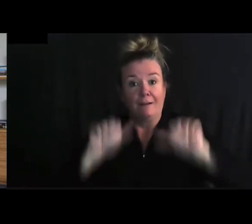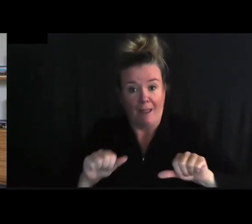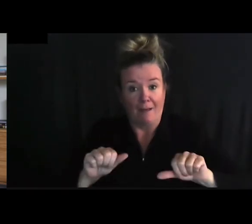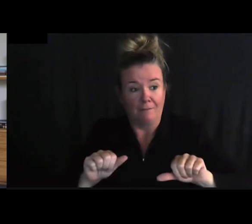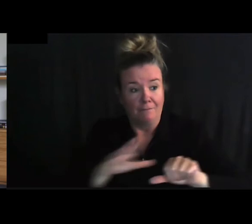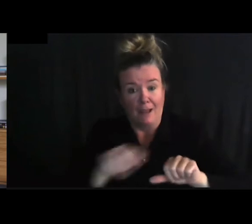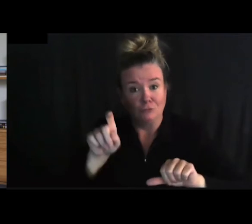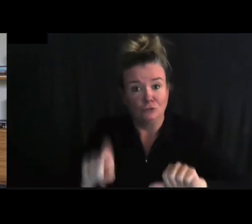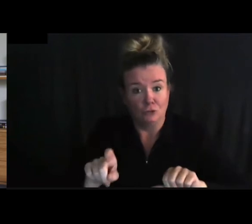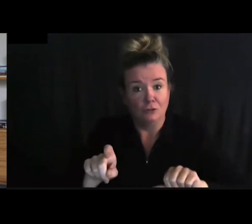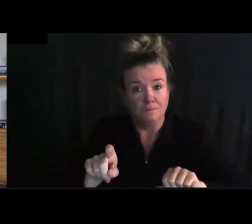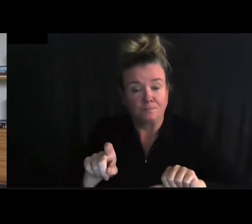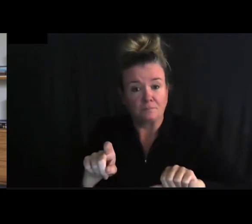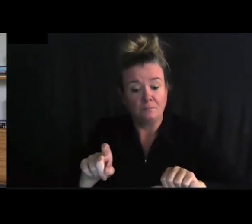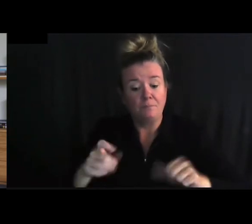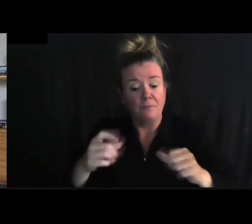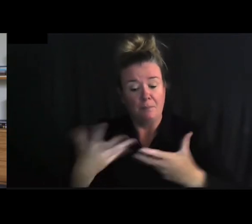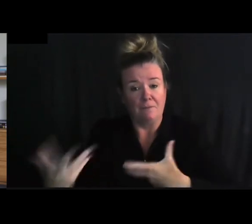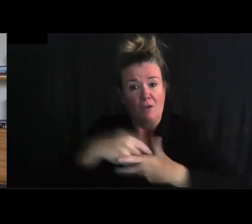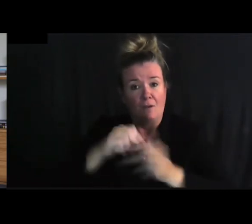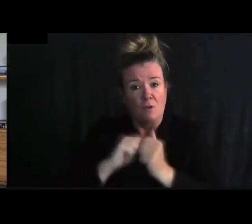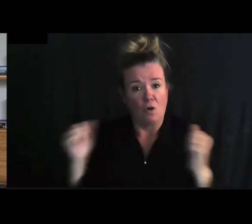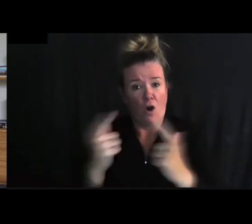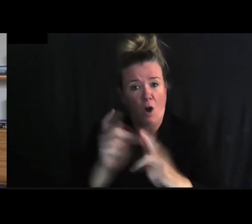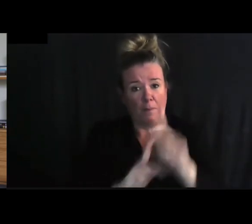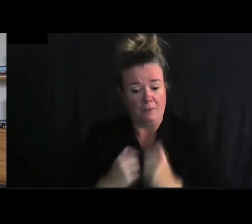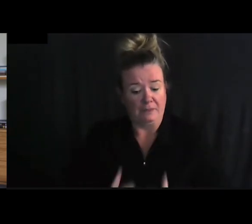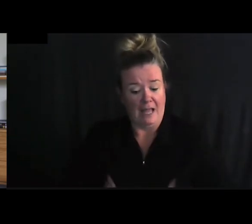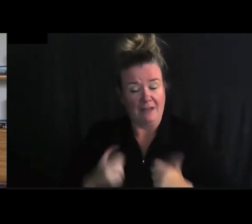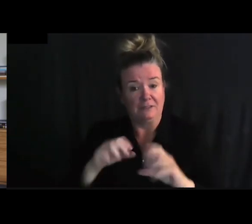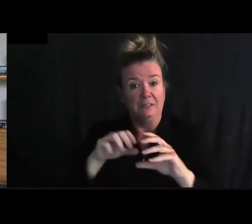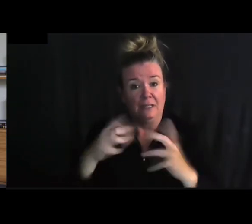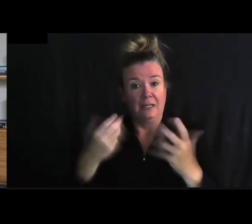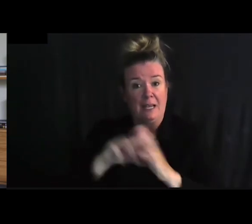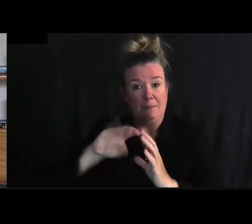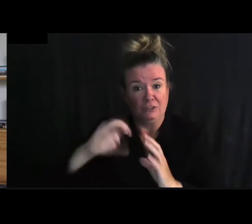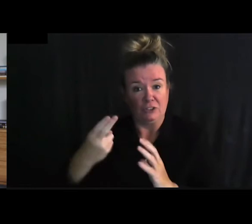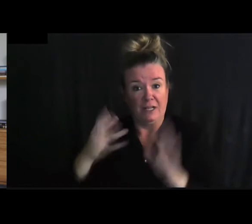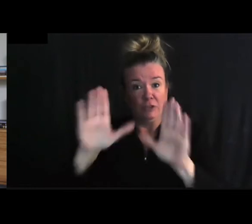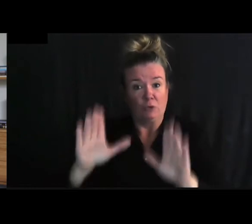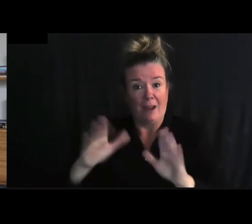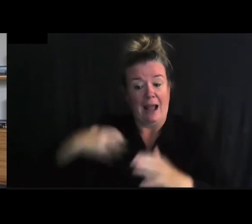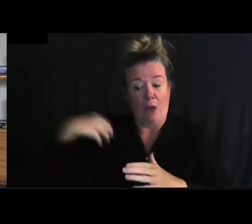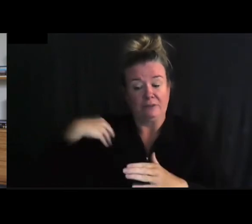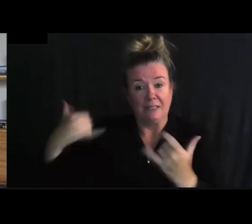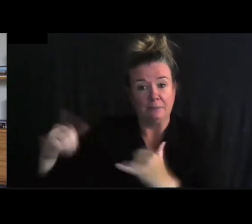Recreation can and should be part of everyone’s lives and Michigan’s public spaces should